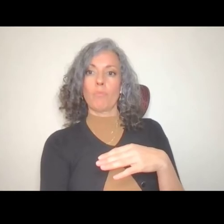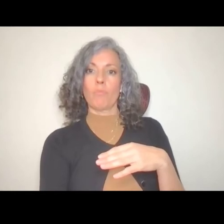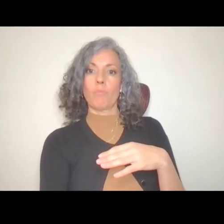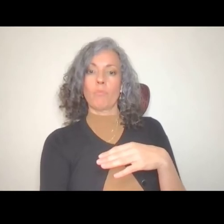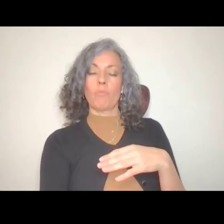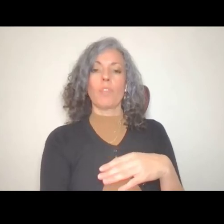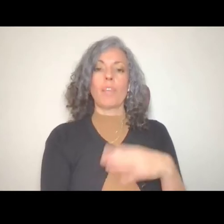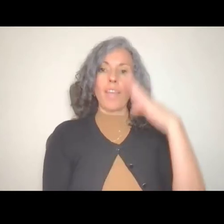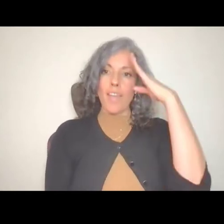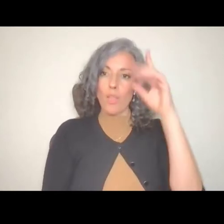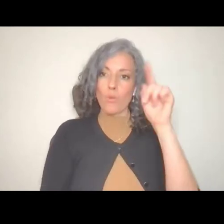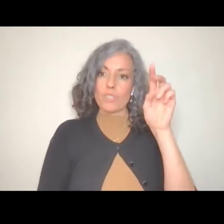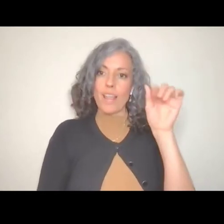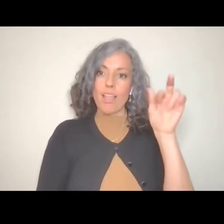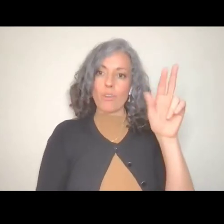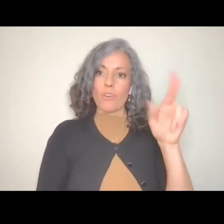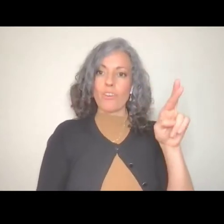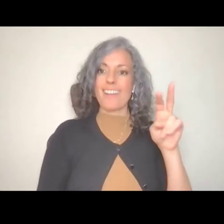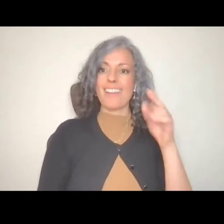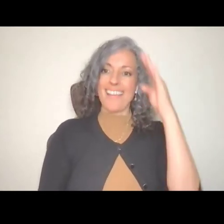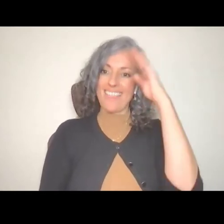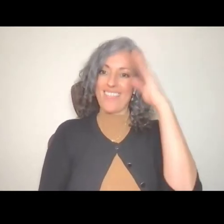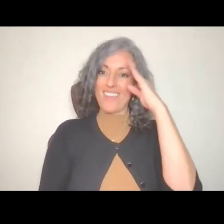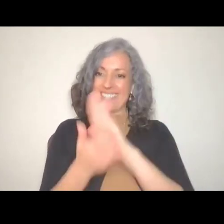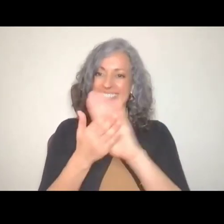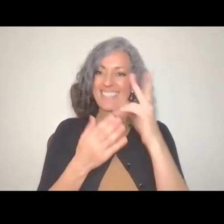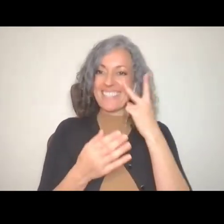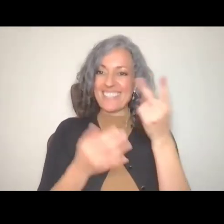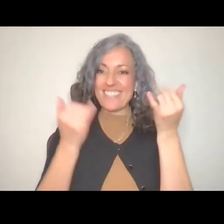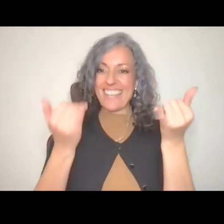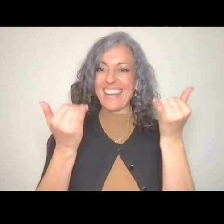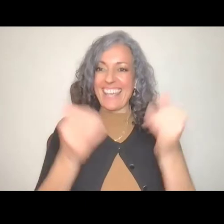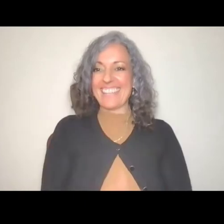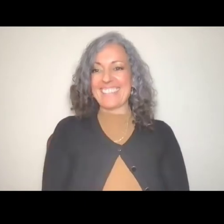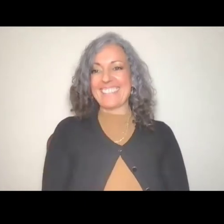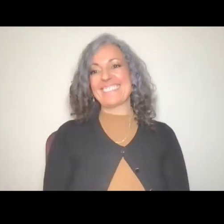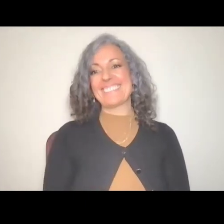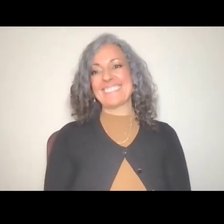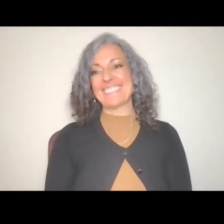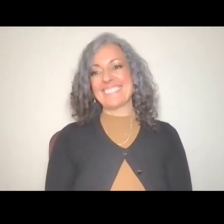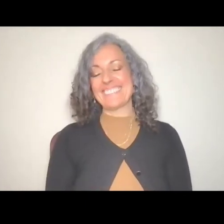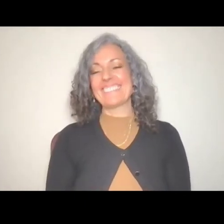It's so nice to see you. Thank you for being here today.